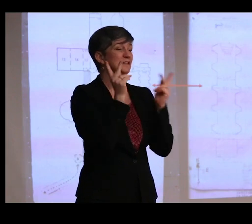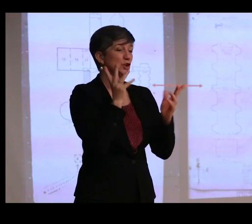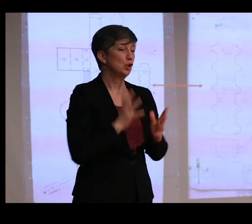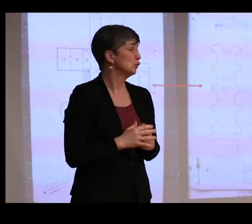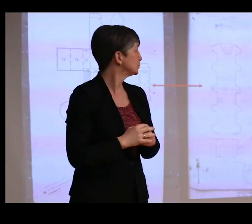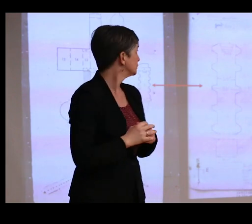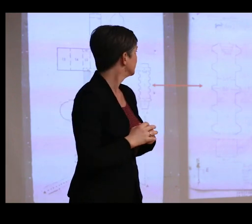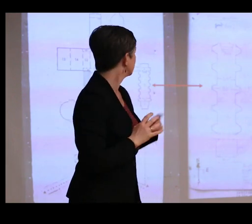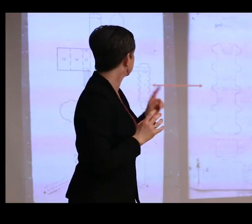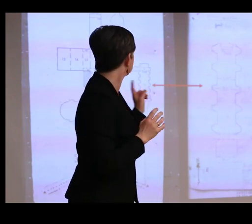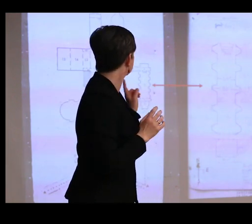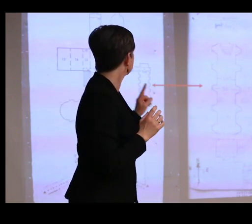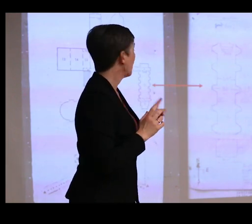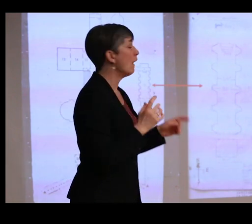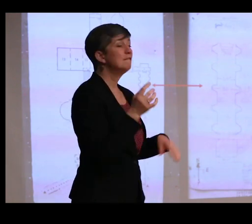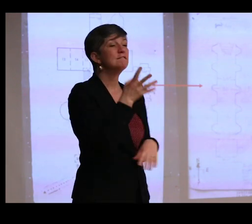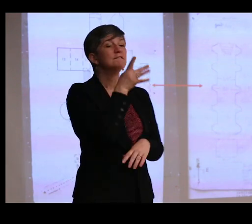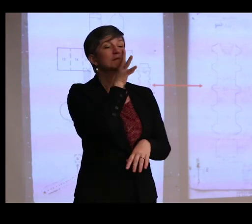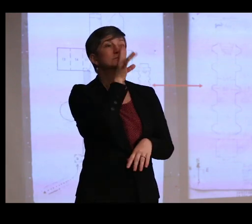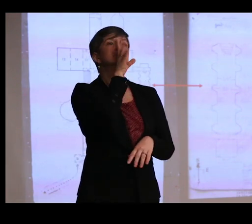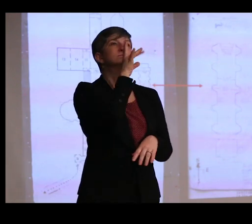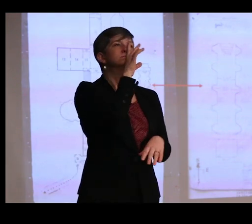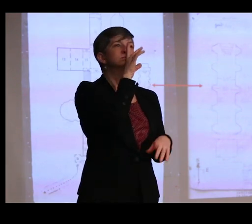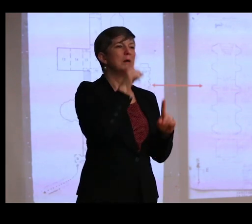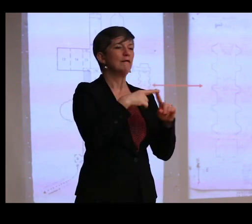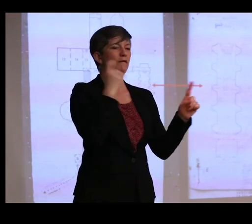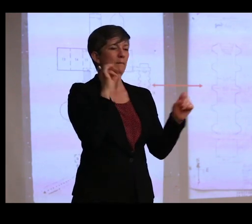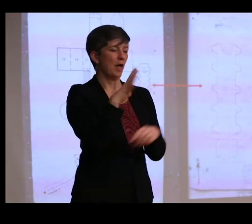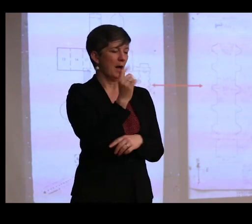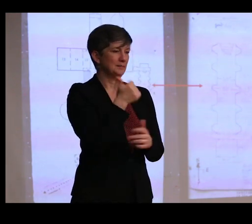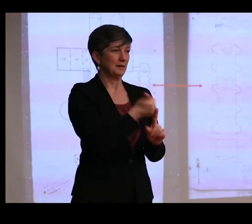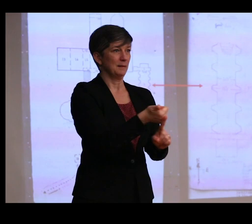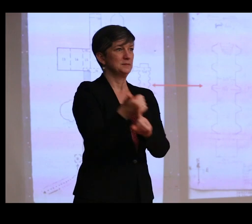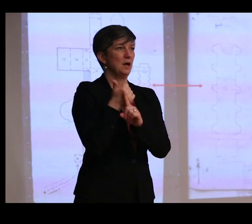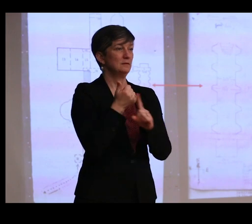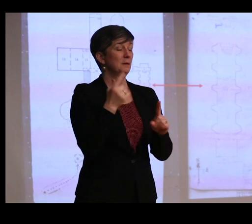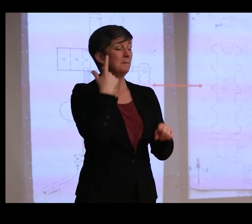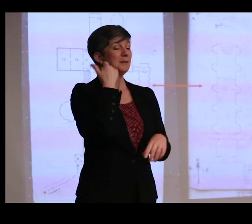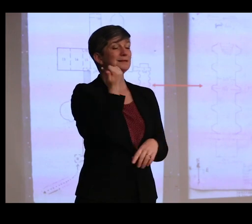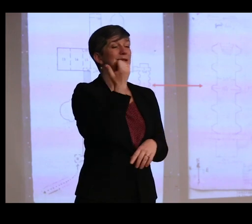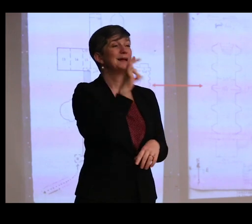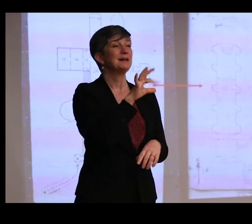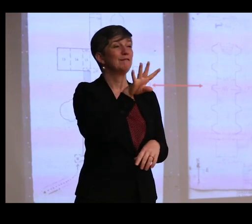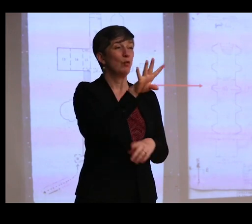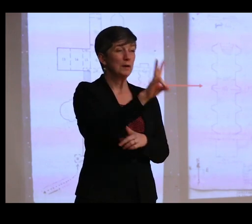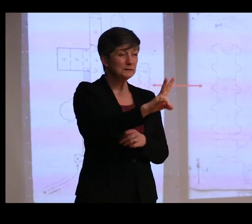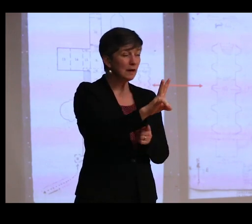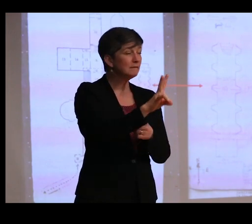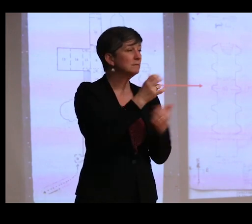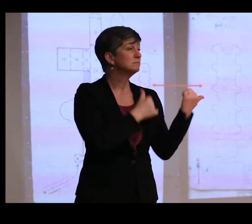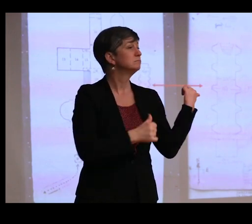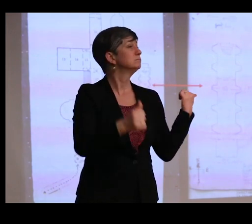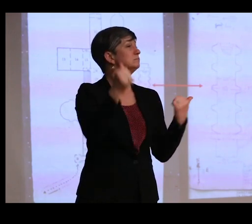of disembodied voices that seemed to arise from objects themselves? Because in 1947, Superintendent